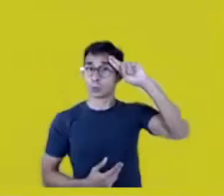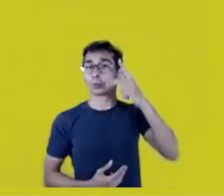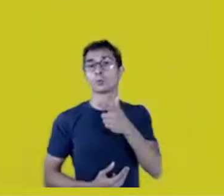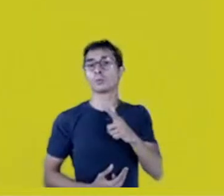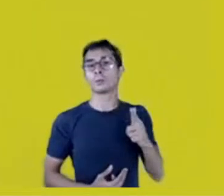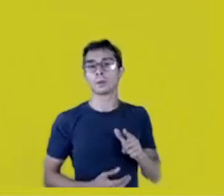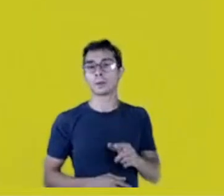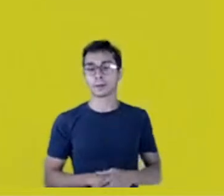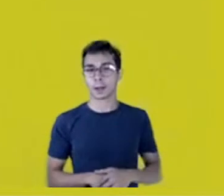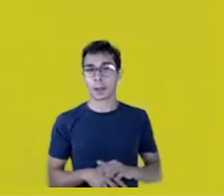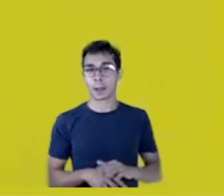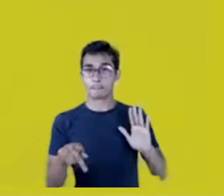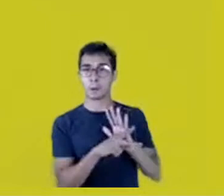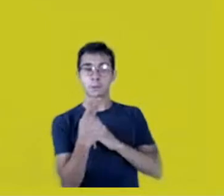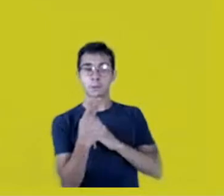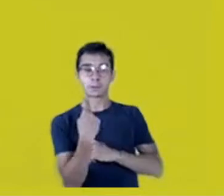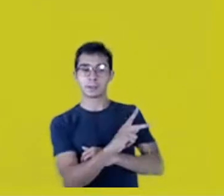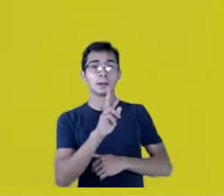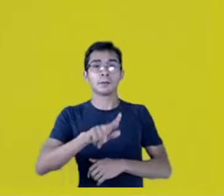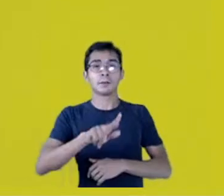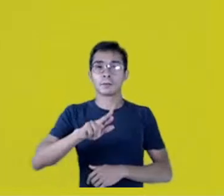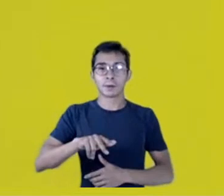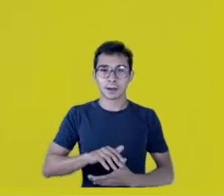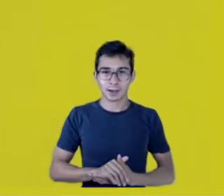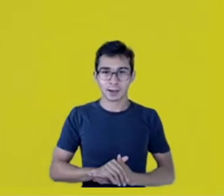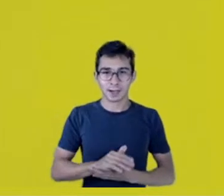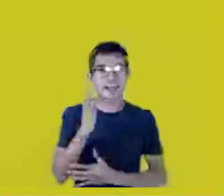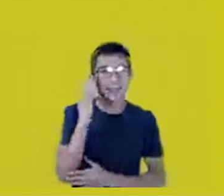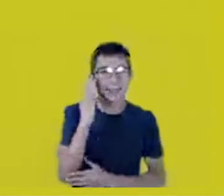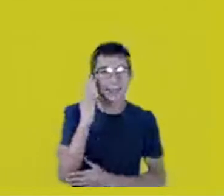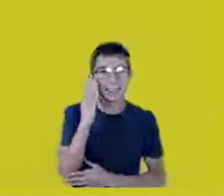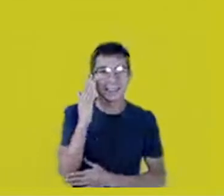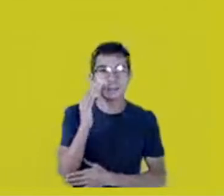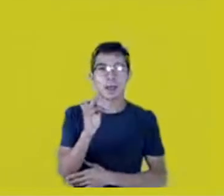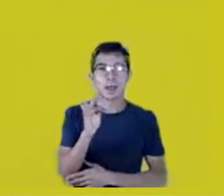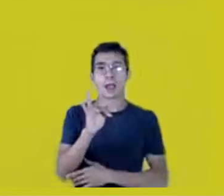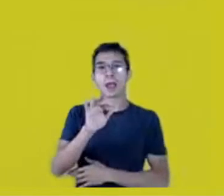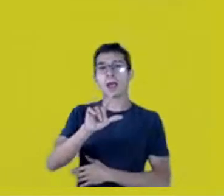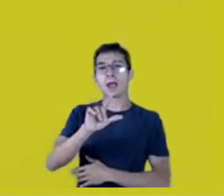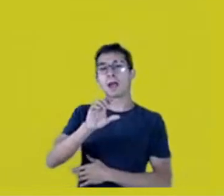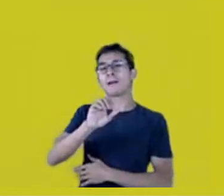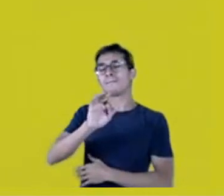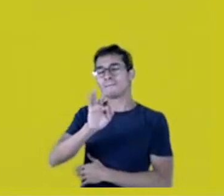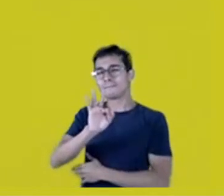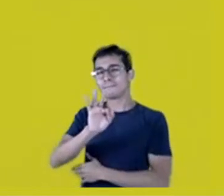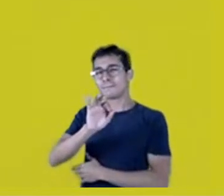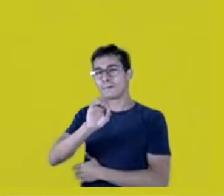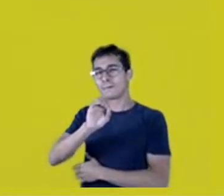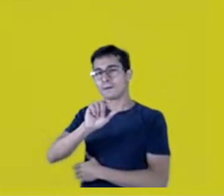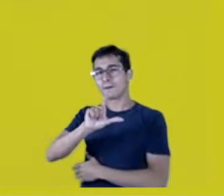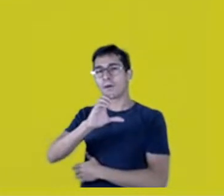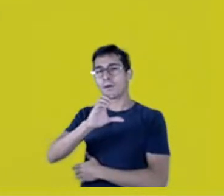This folklore thing, “no, that’s public domain”,